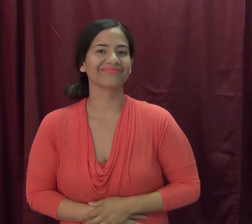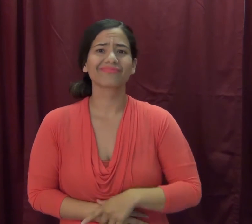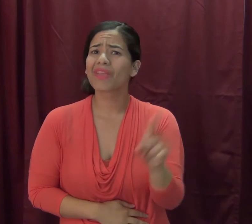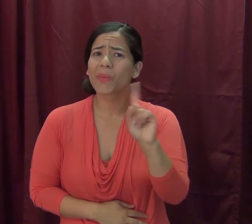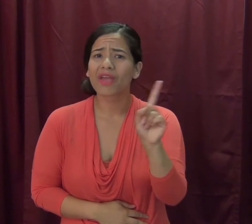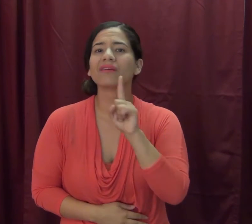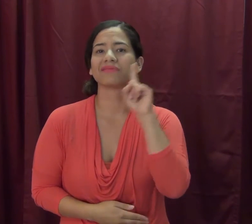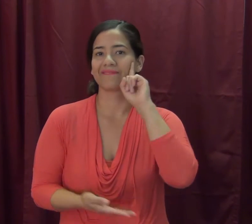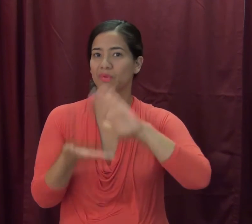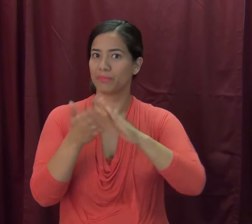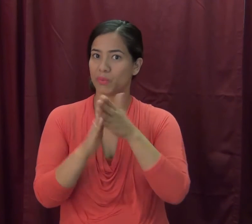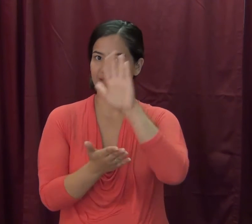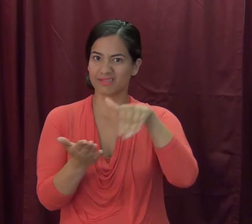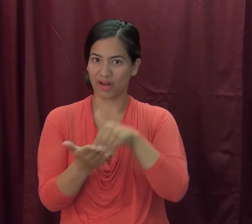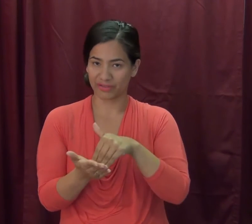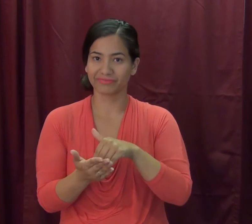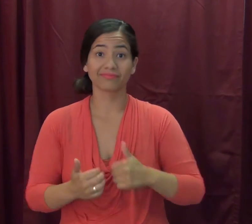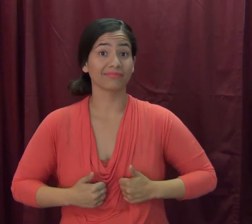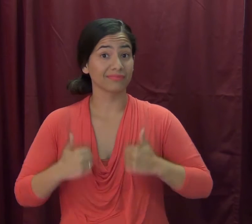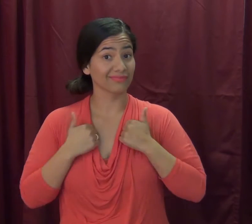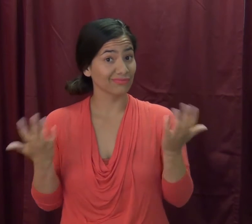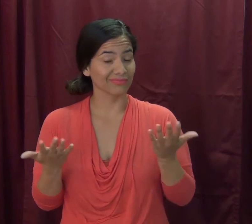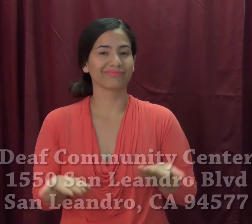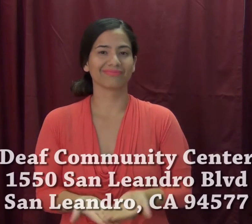Where? Deaf Community Center, the address is: